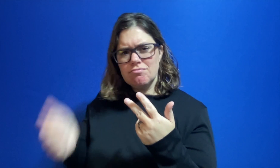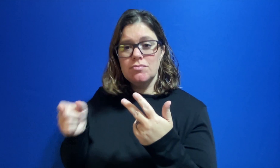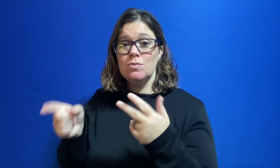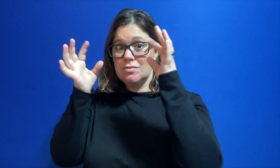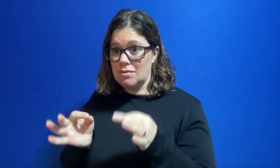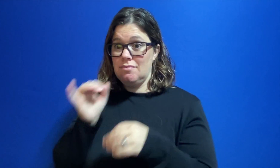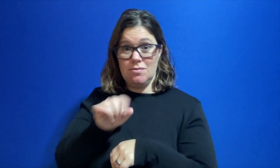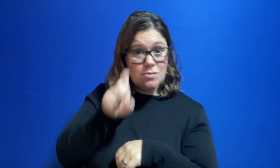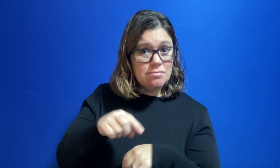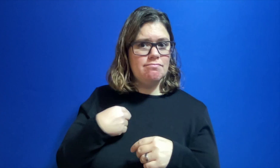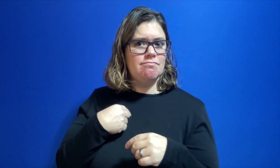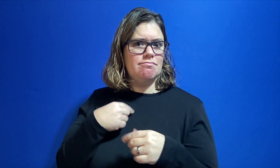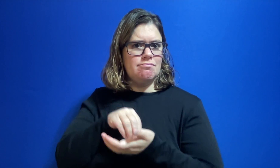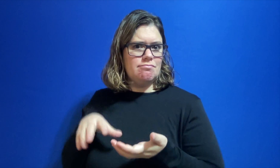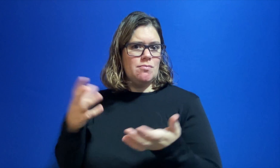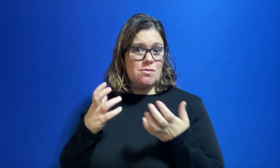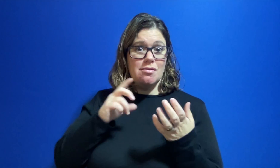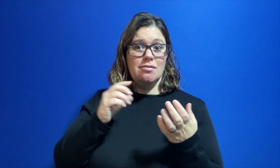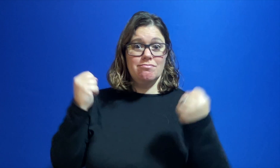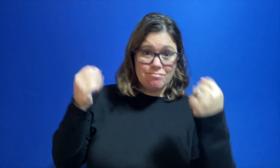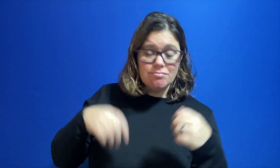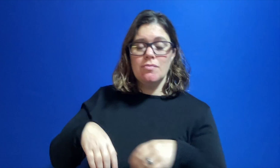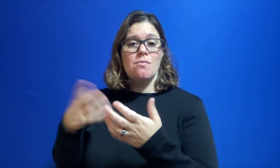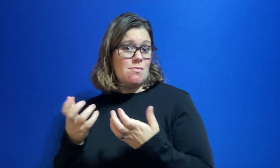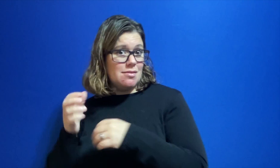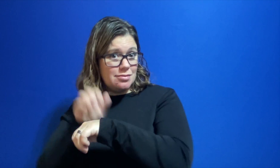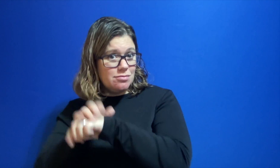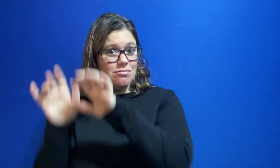it's up to the student to decide whether they want to answer in ASL/English.